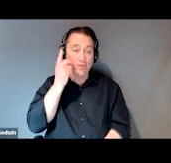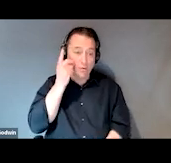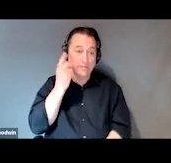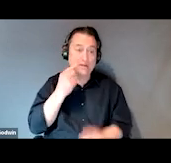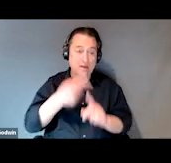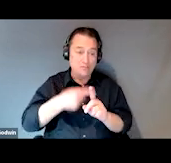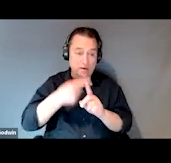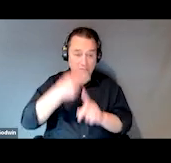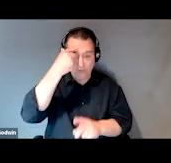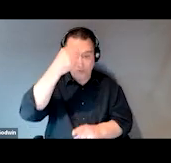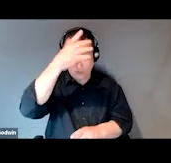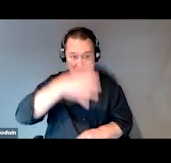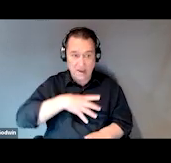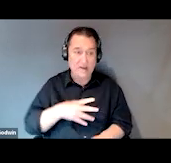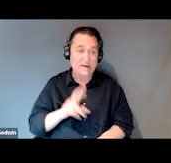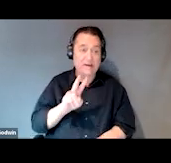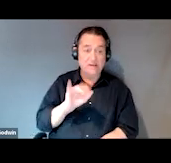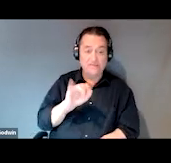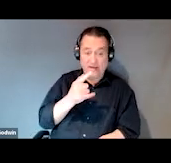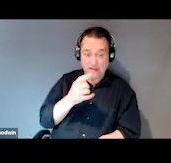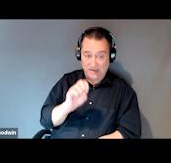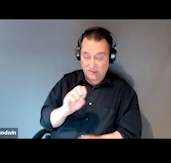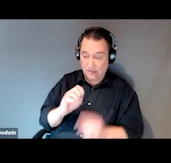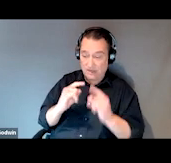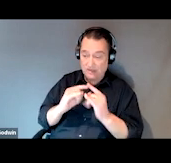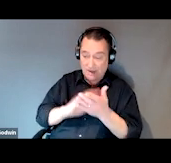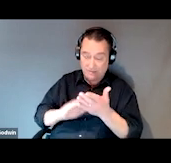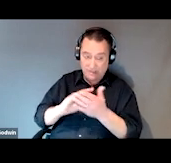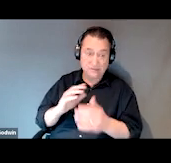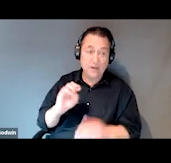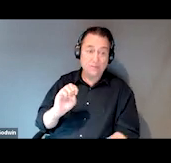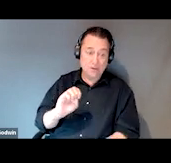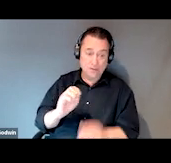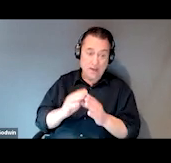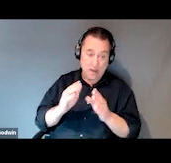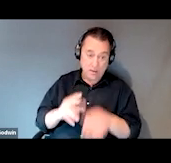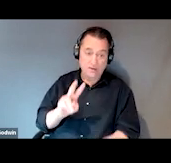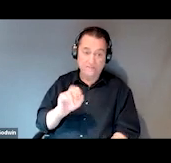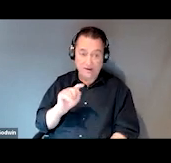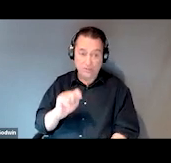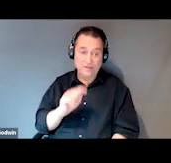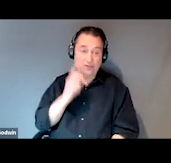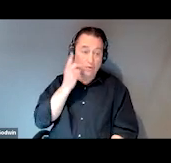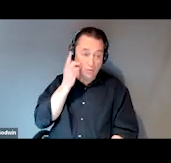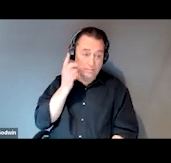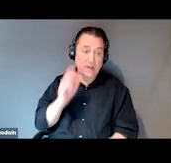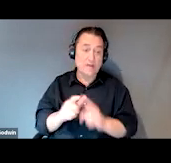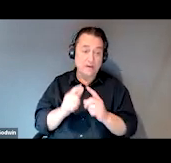At the Sulzbacher Village campus, there's emergency housing, a veteran's dorm and affordable housing for both women